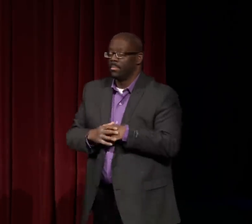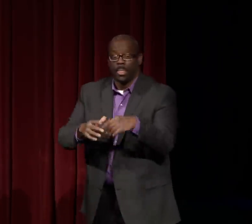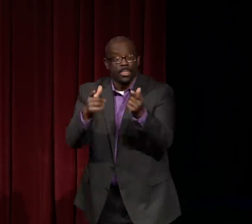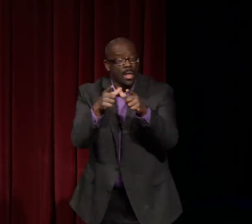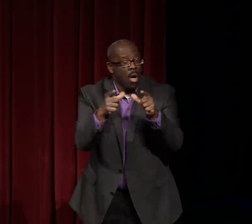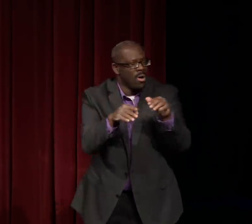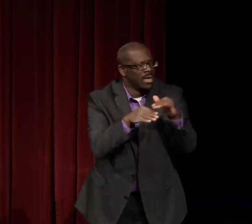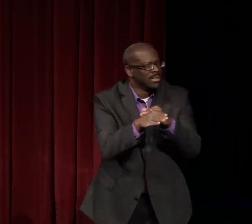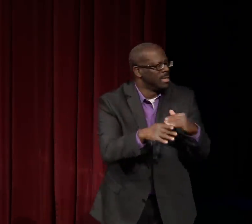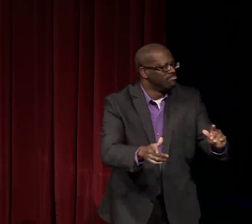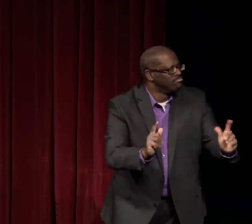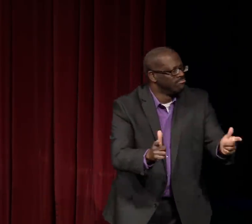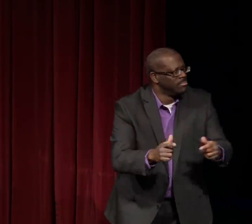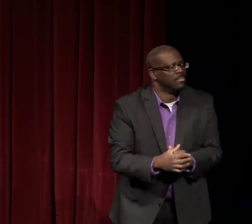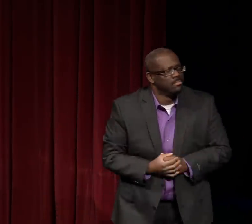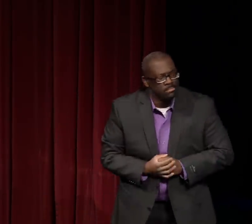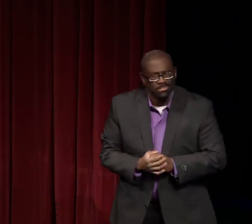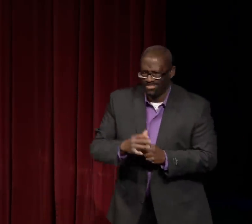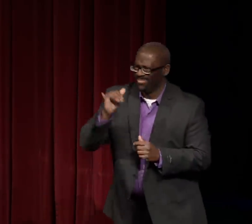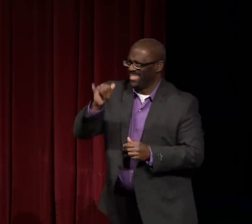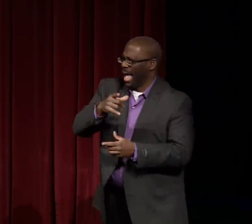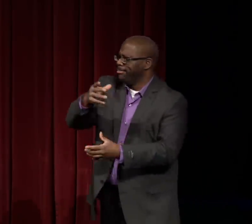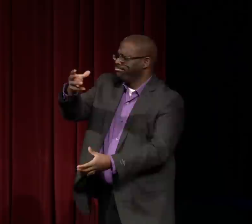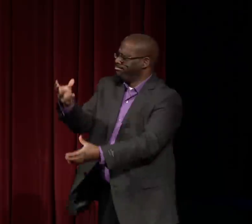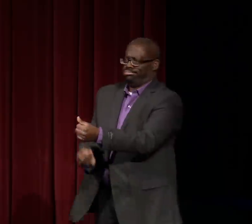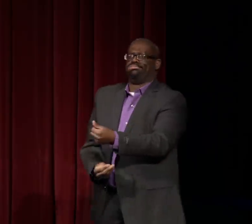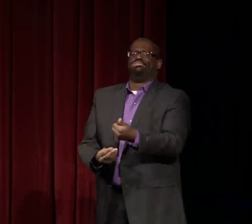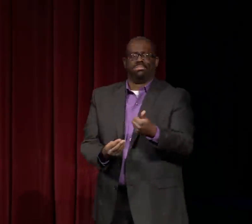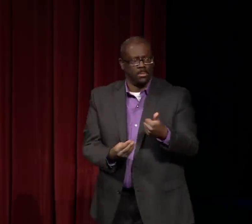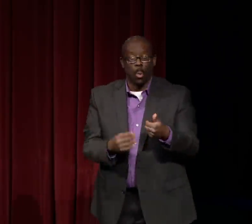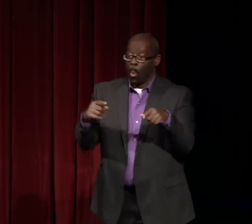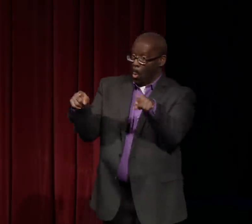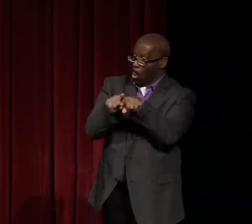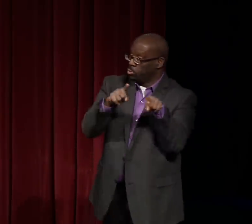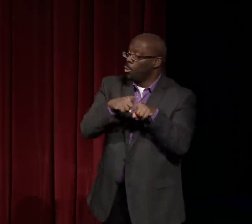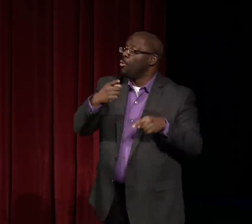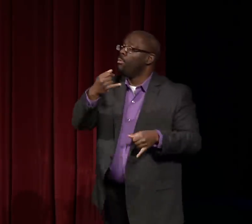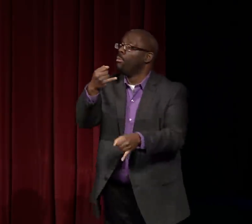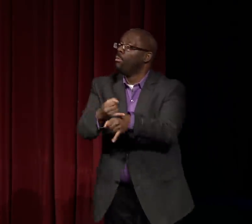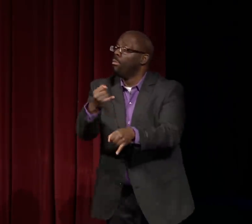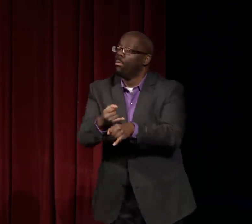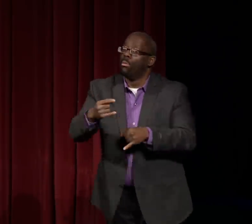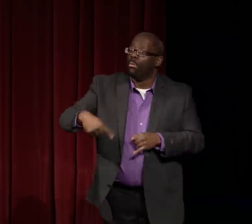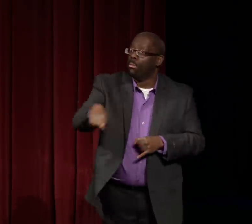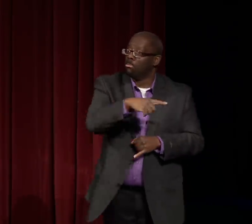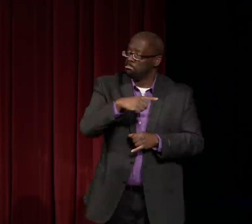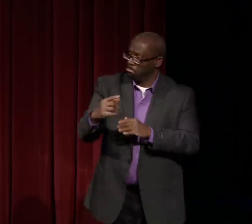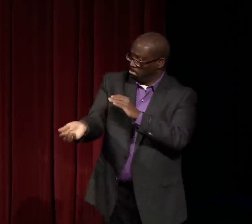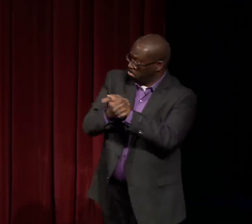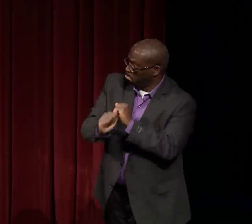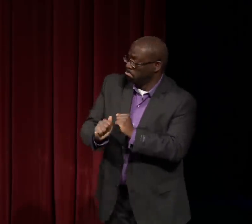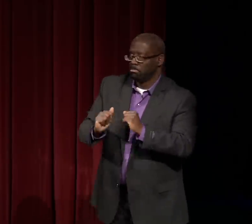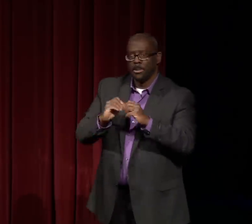Because they did not have access. Because they did not share the language that they did with their families.